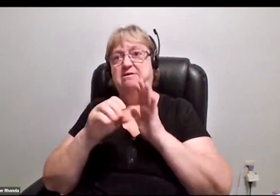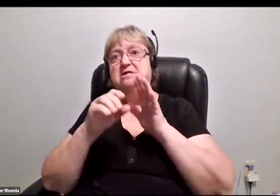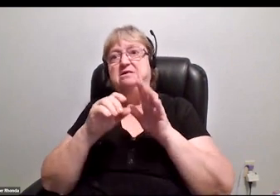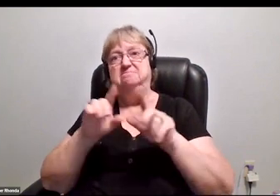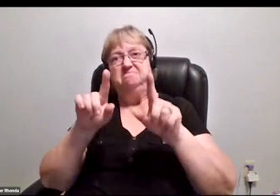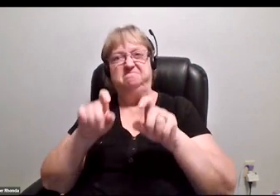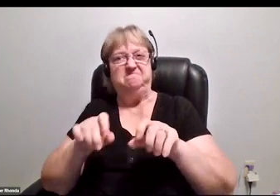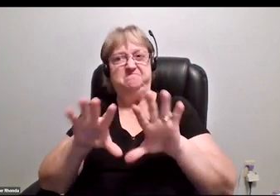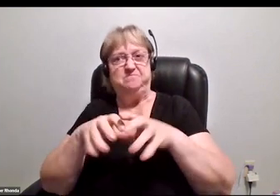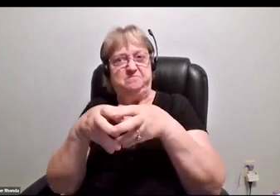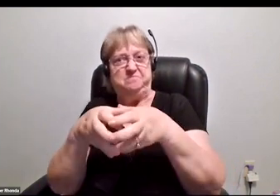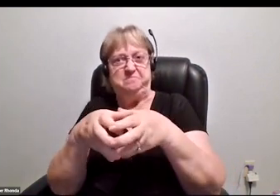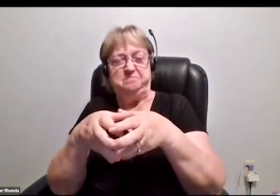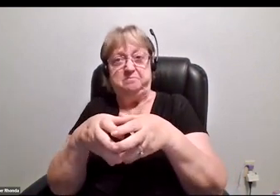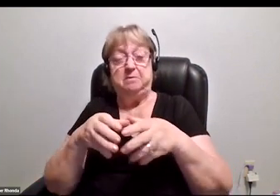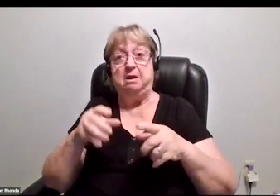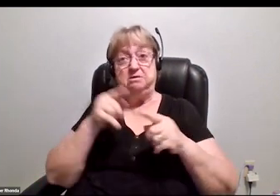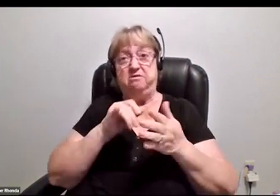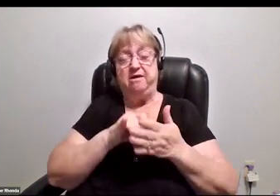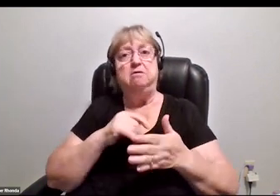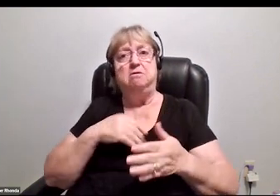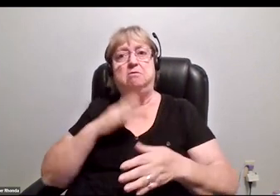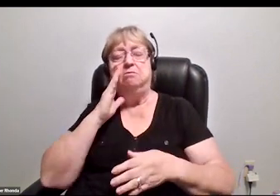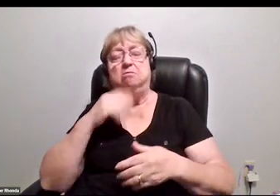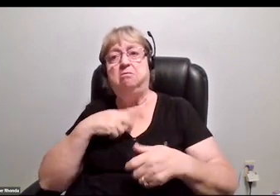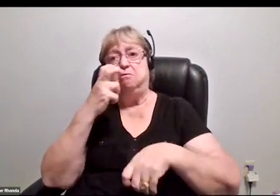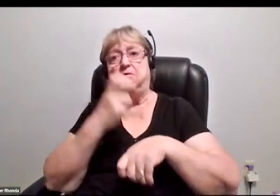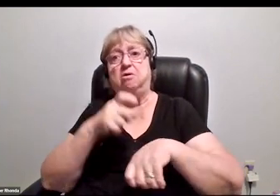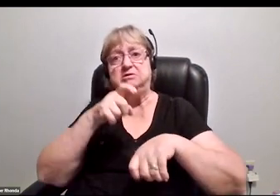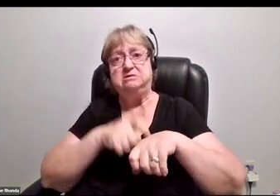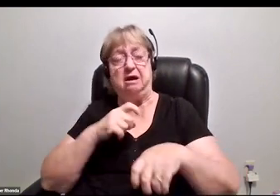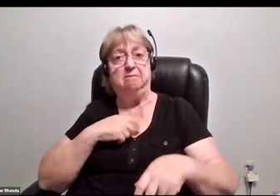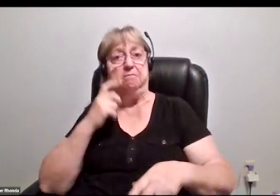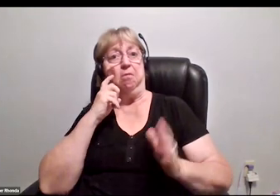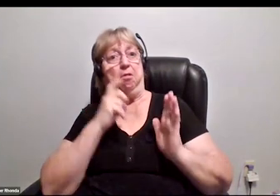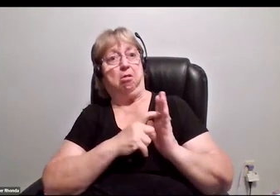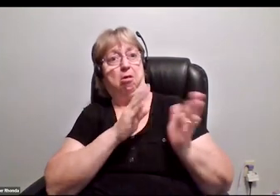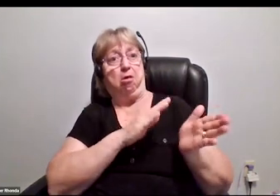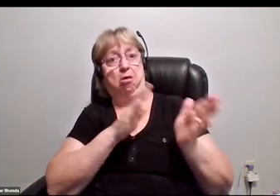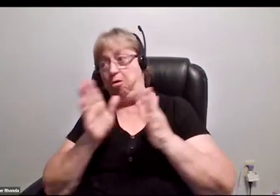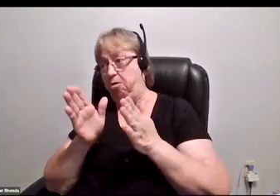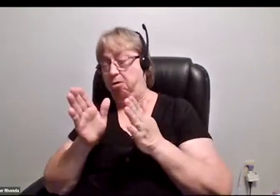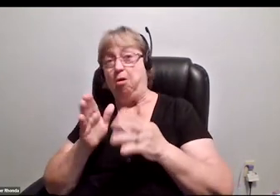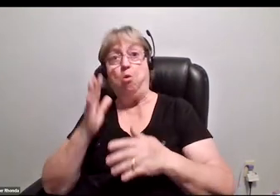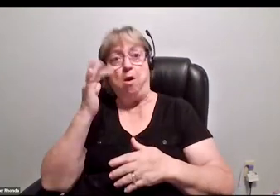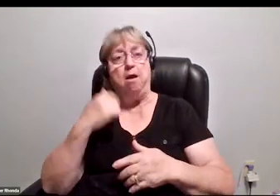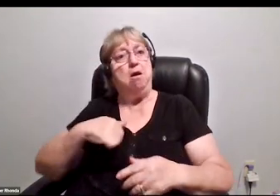we will have a hard time seeing a shift. We know what we need. We know what we want.